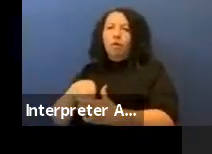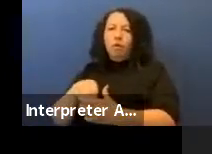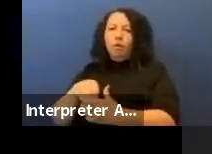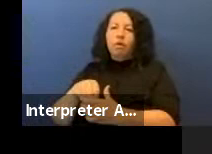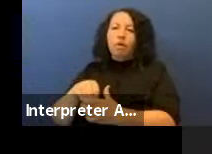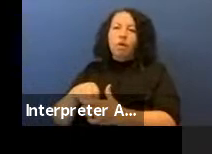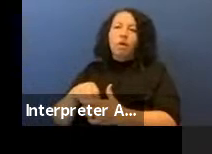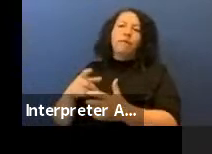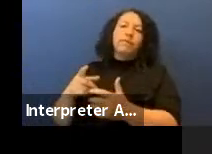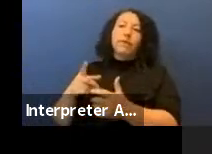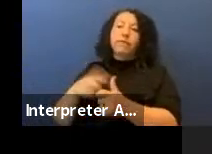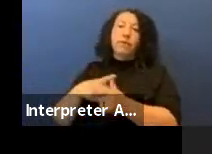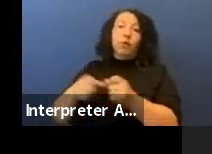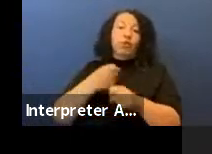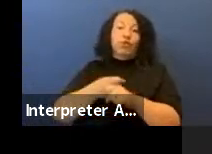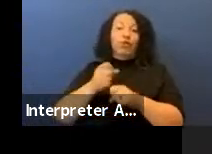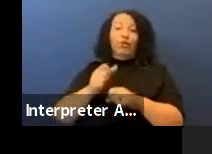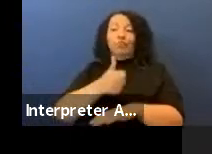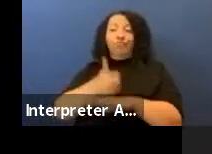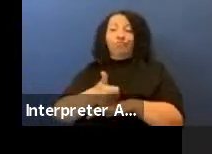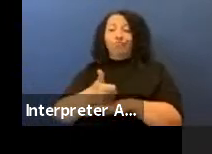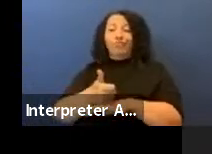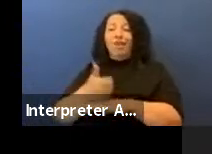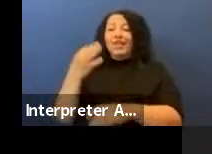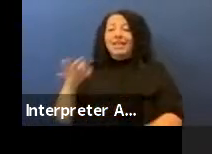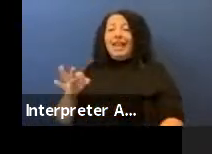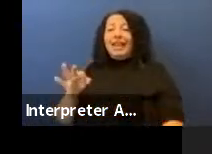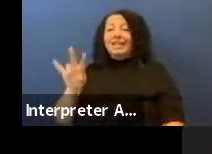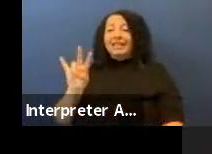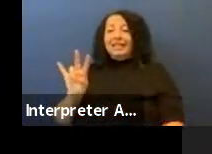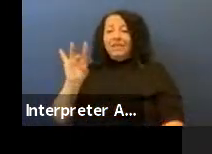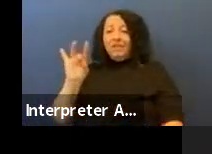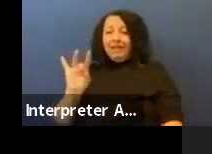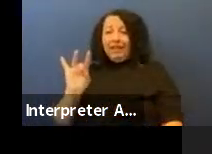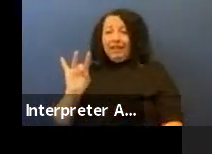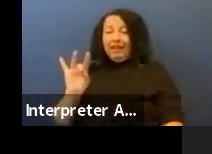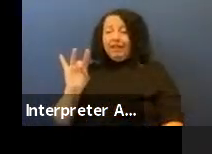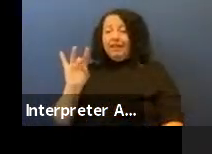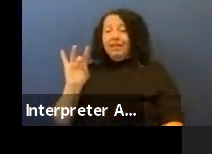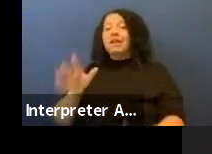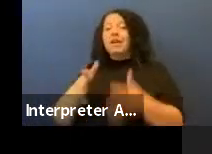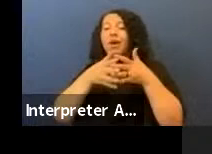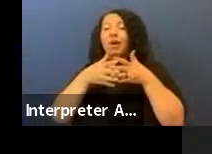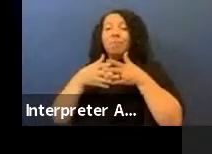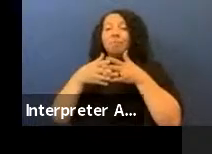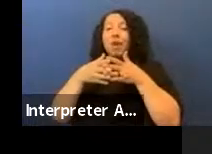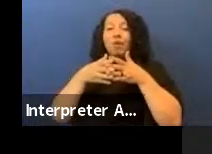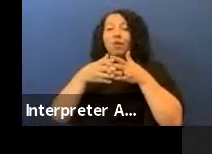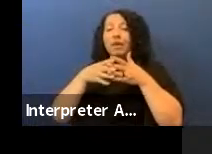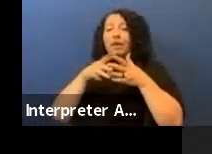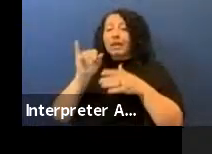implementation of the 1978 American Indian Religious Freedom Act